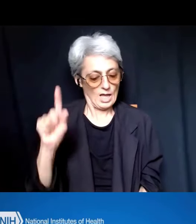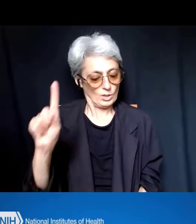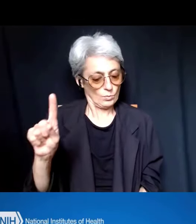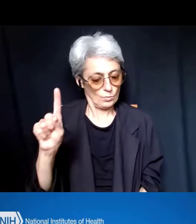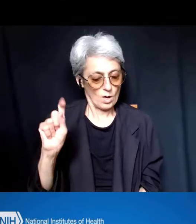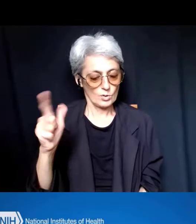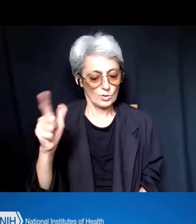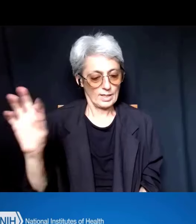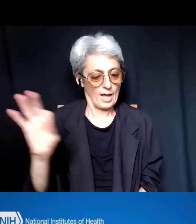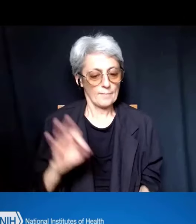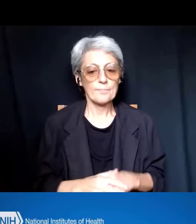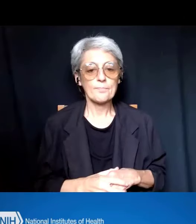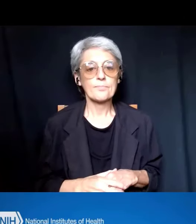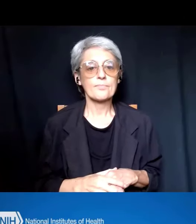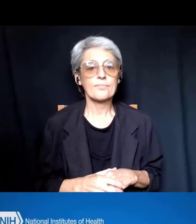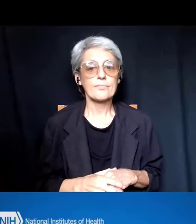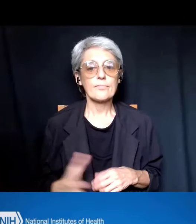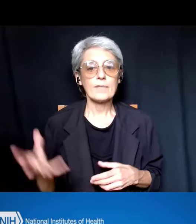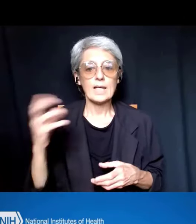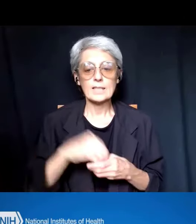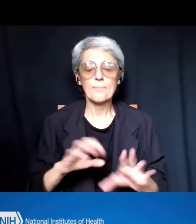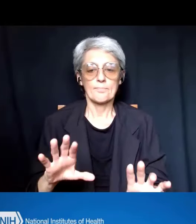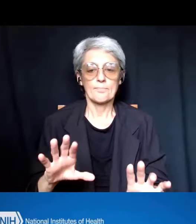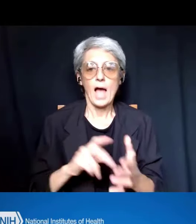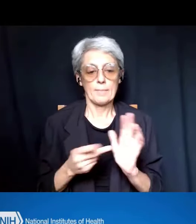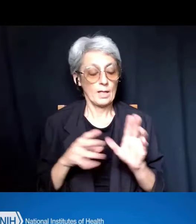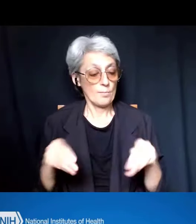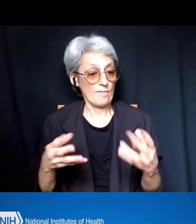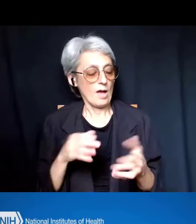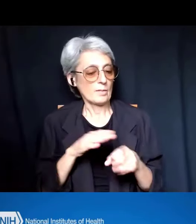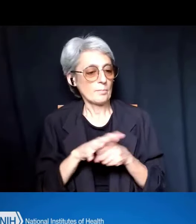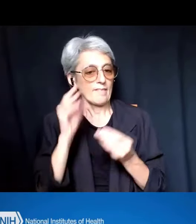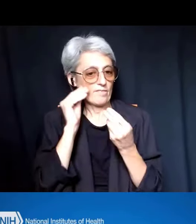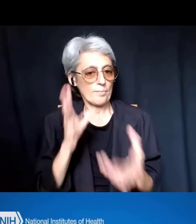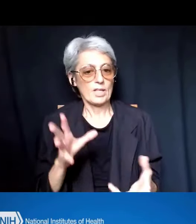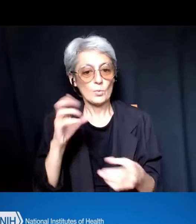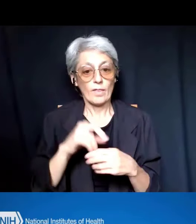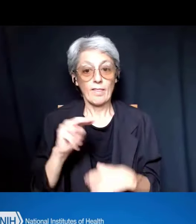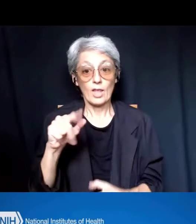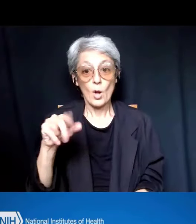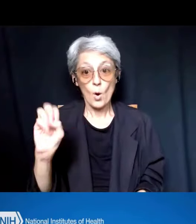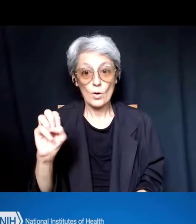And it entails or provides a lot of the information within this notice that you will see today.